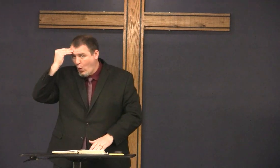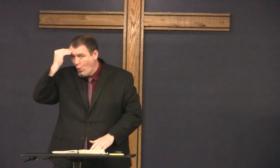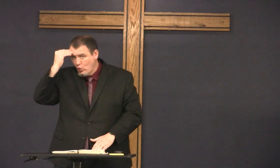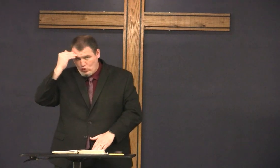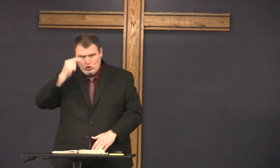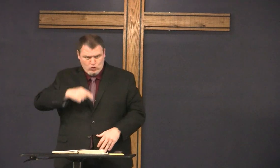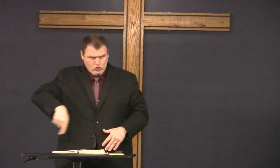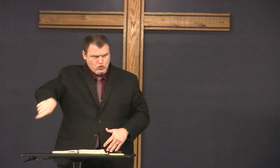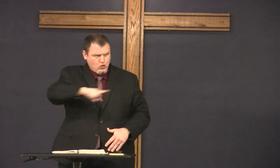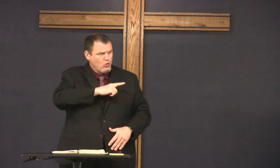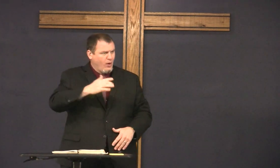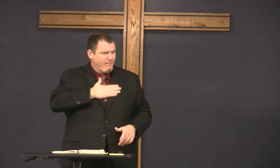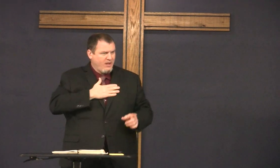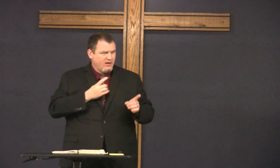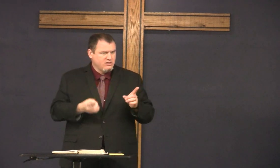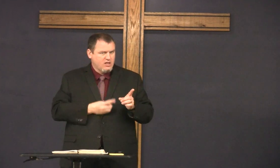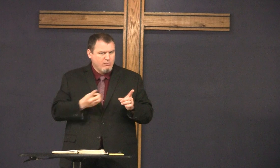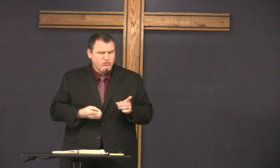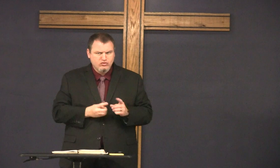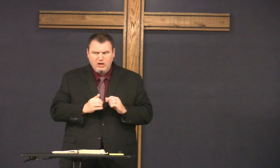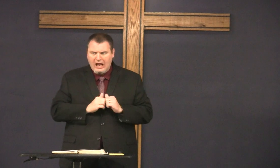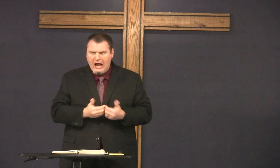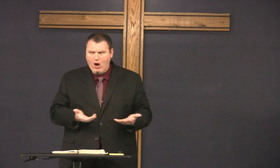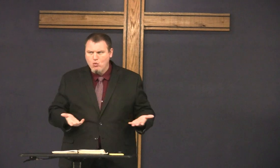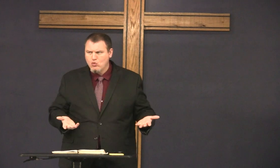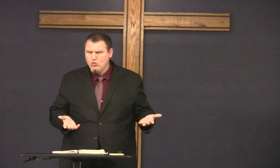how will they know that you were my disciples